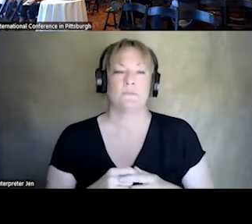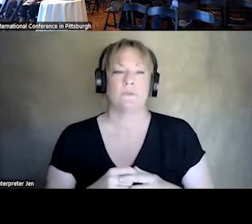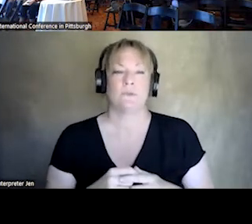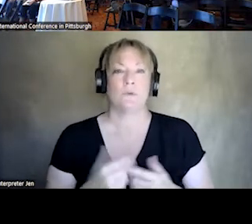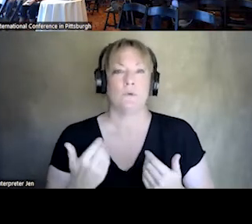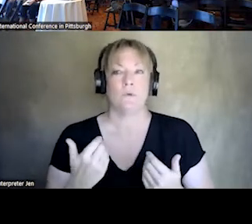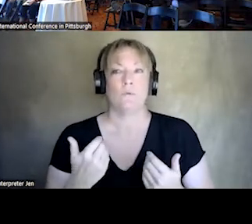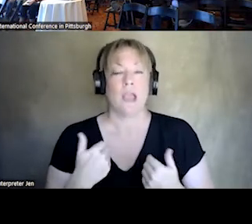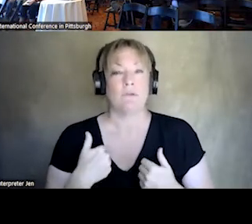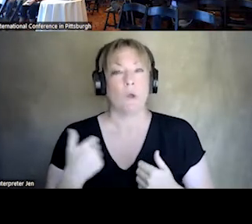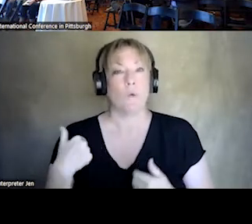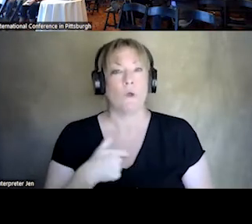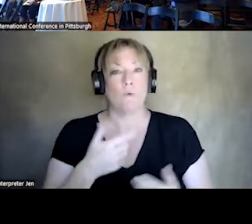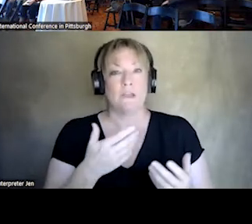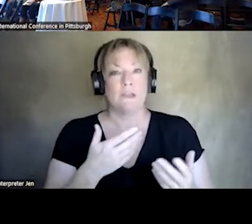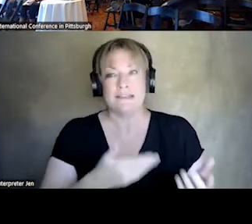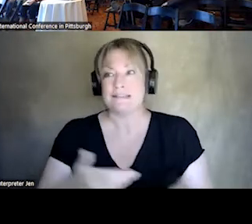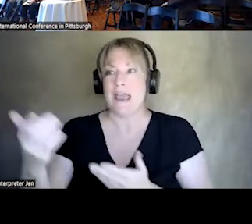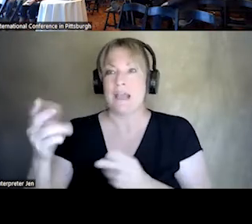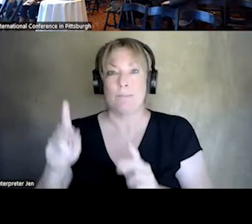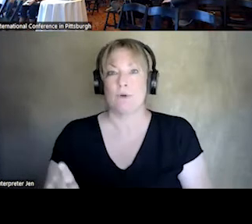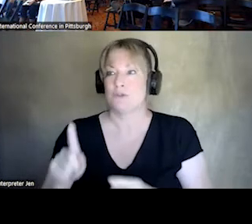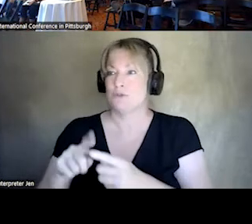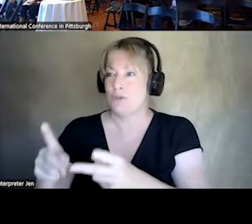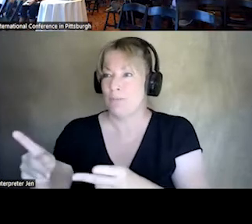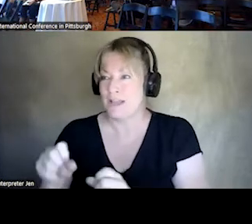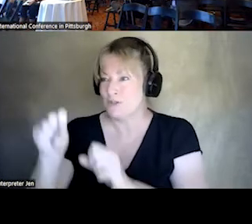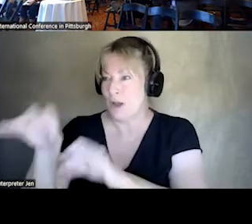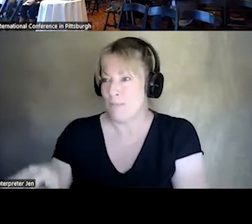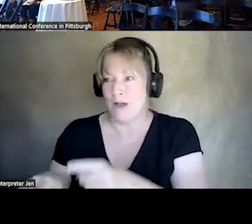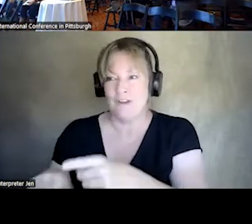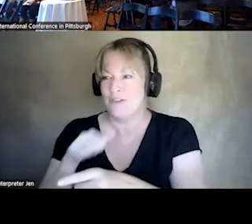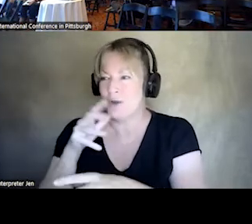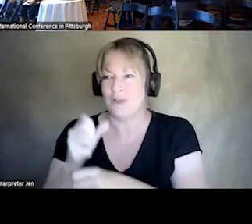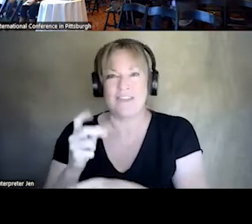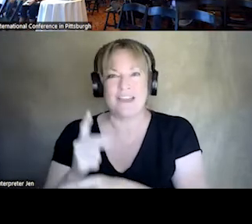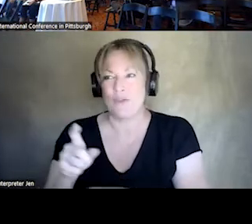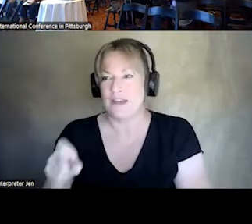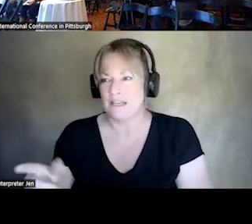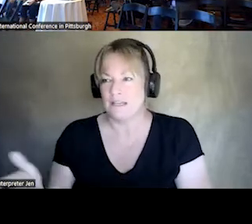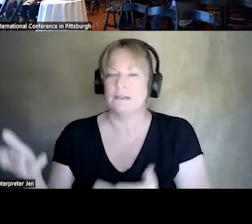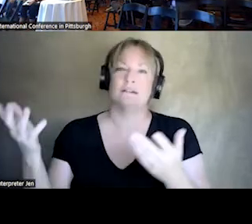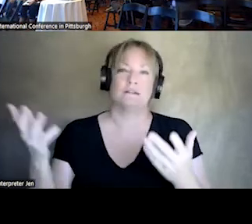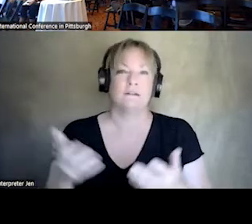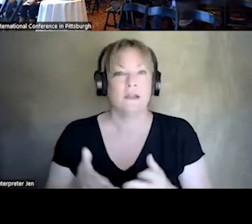WHEN WE TAKE A PERSON TO A PLACE NOT GIVING THEM THE CARE. IMPORTANT TO BUILD SYSTEMS SO THEY'RE